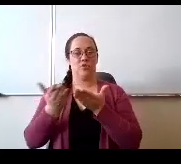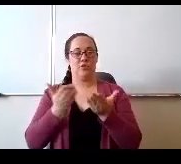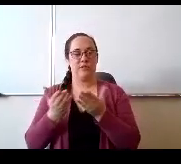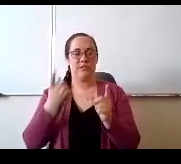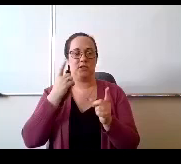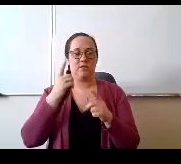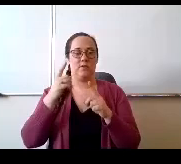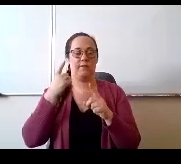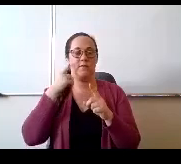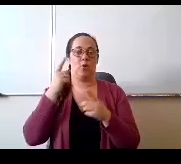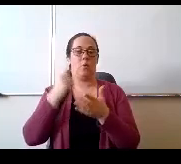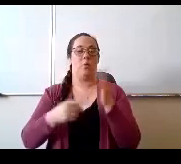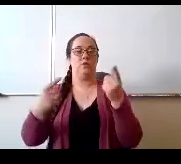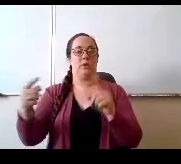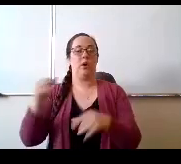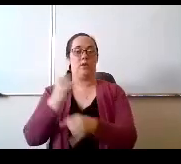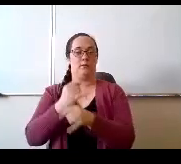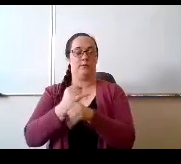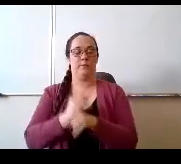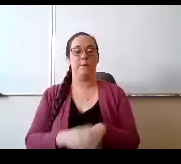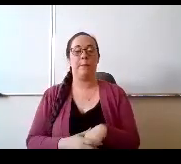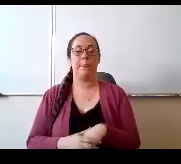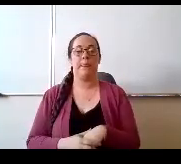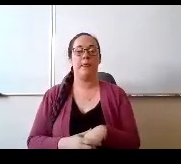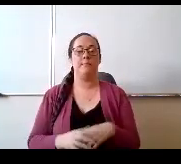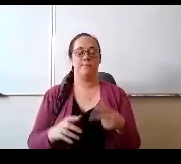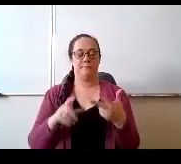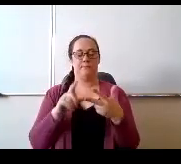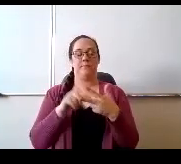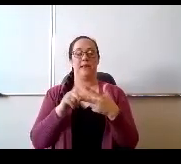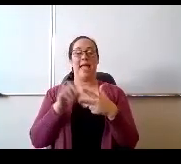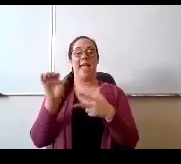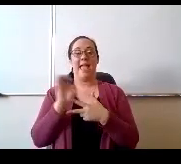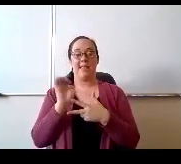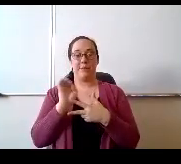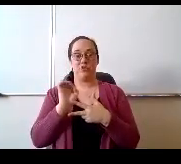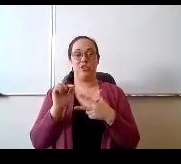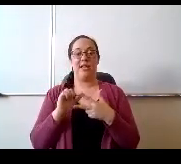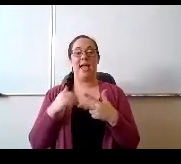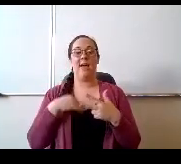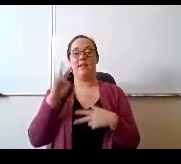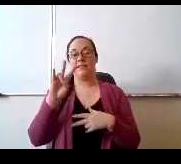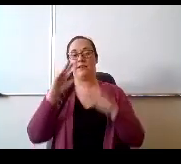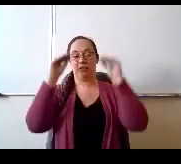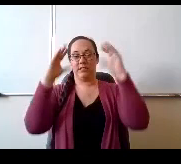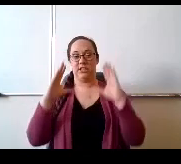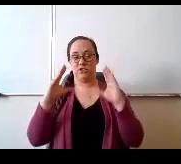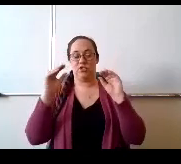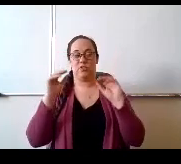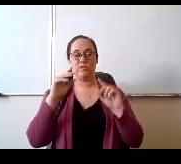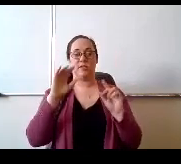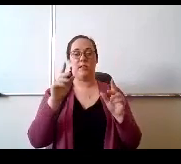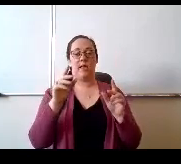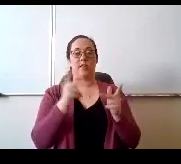services with what's going on at the site level at the elementary in person, we have seven teachers teaching